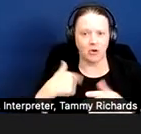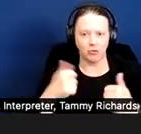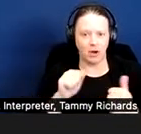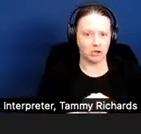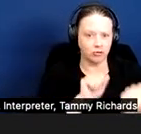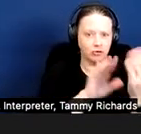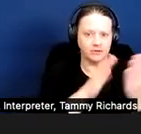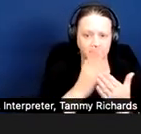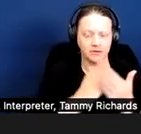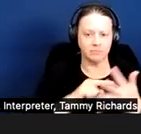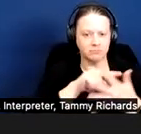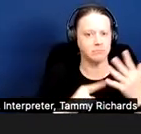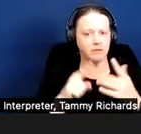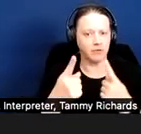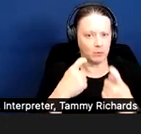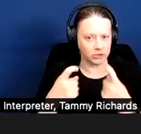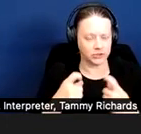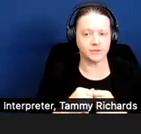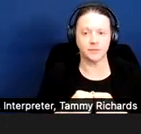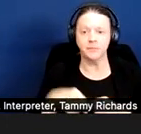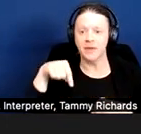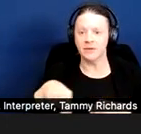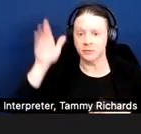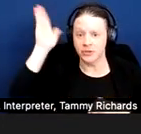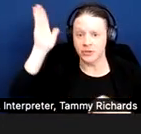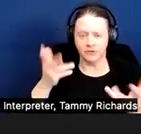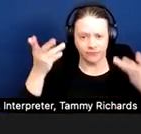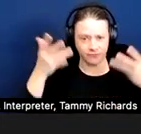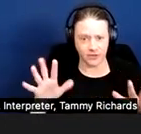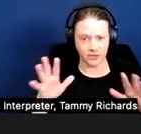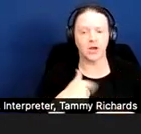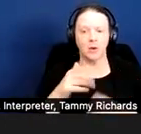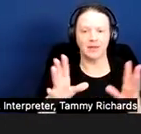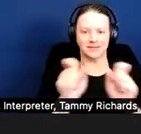And then at the end of this presentation, I will send out the materials.